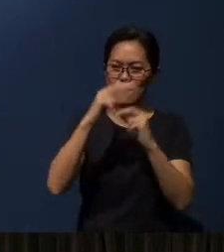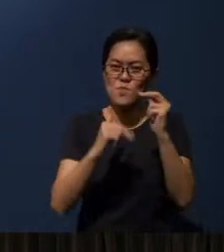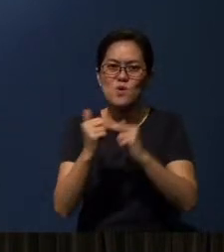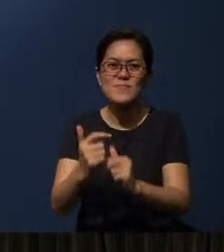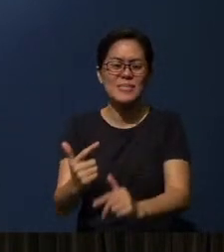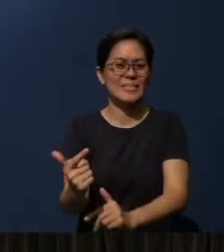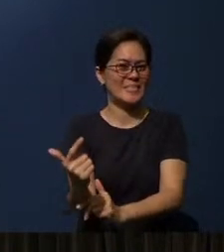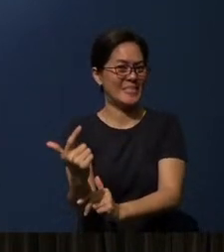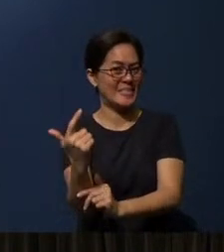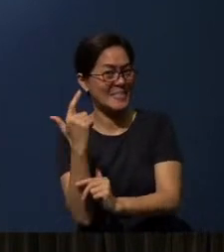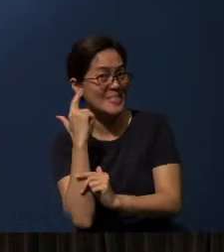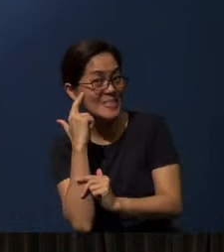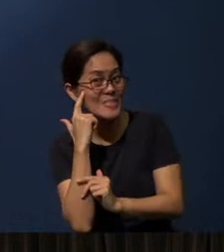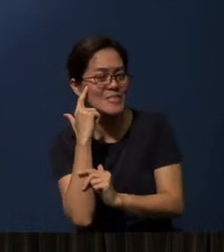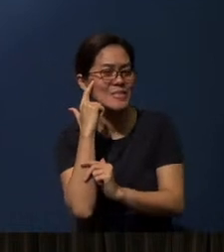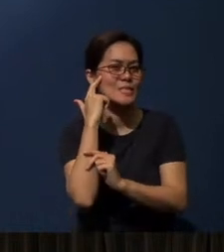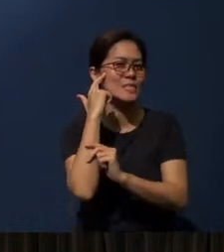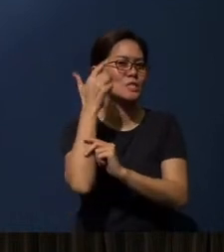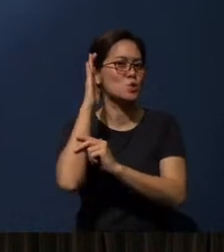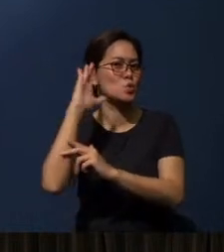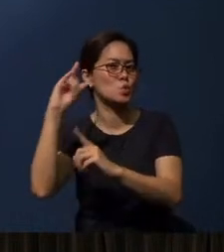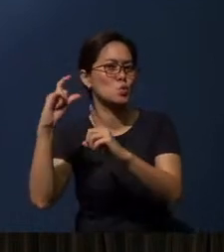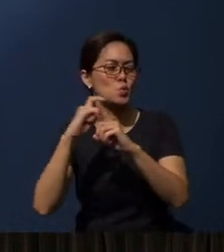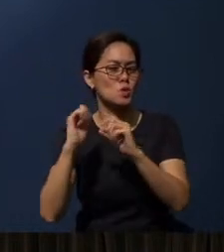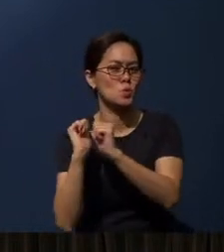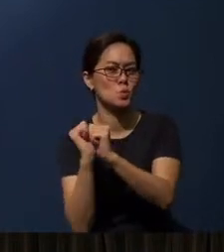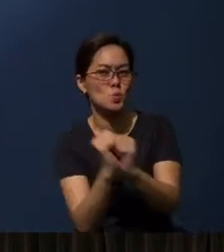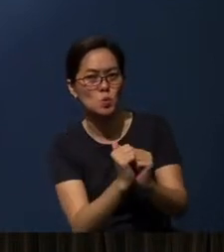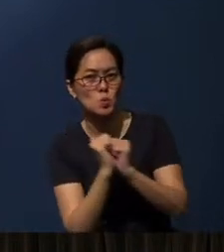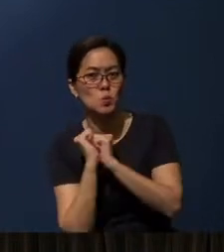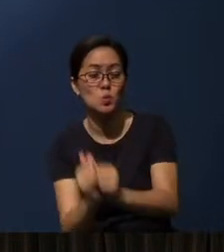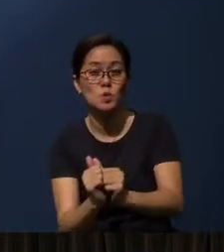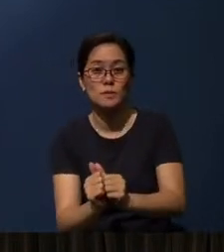literally, hearing the Word of God together.